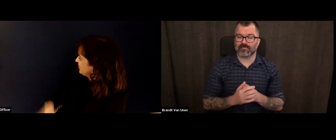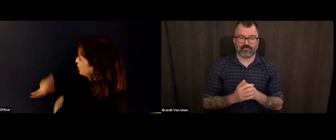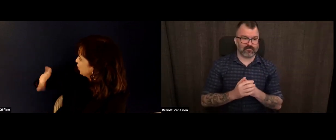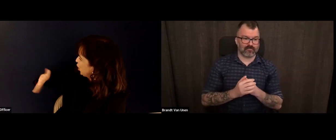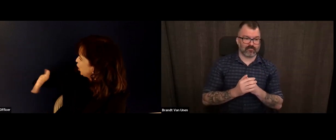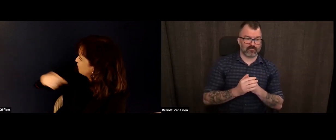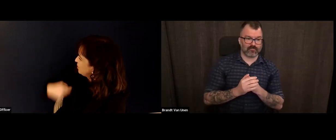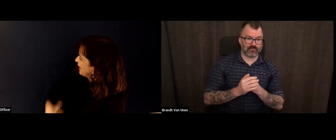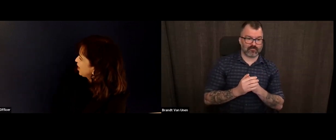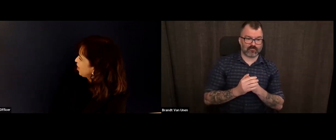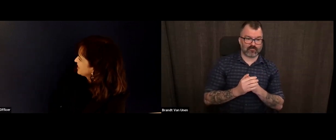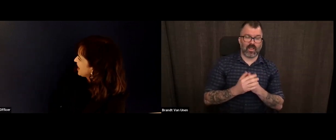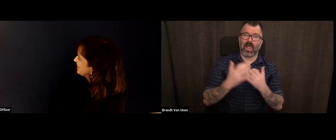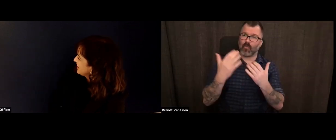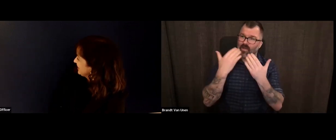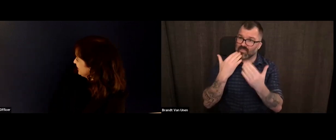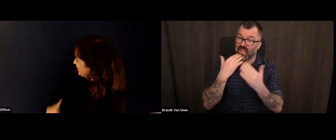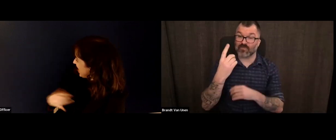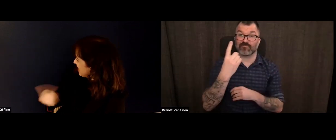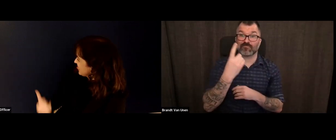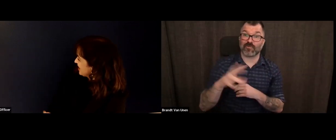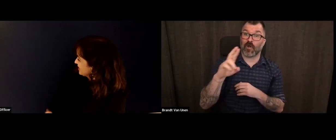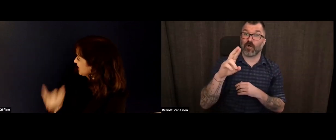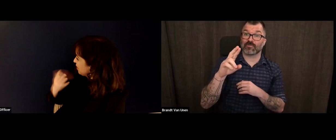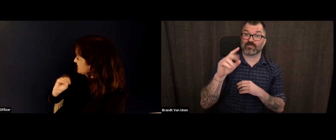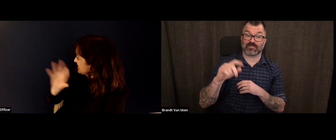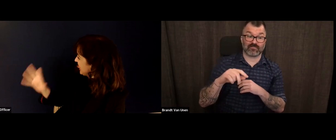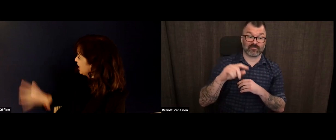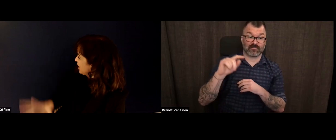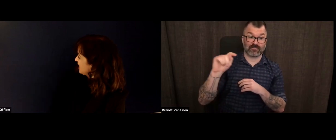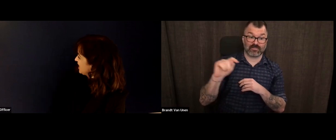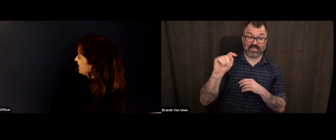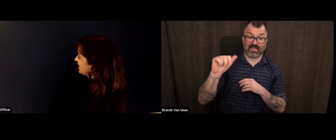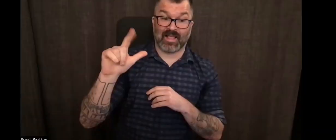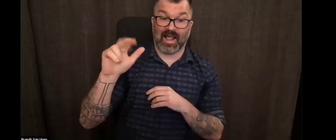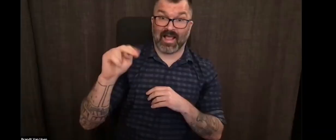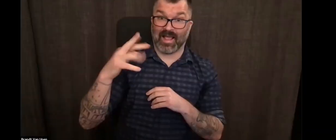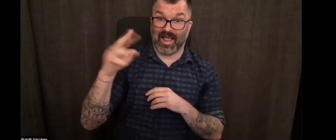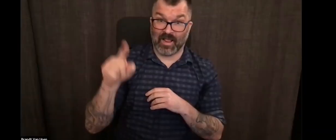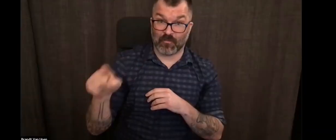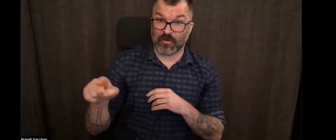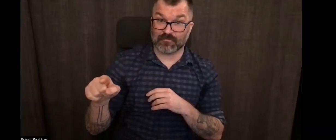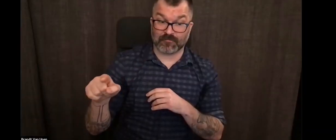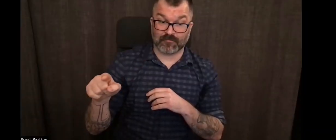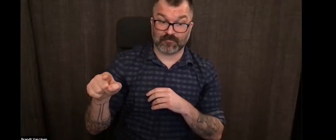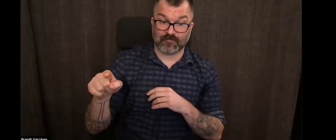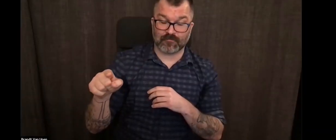officer who served so ably as a moderator and guided us through